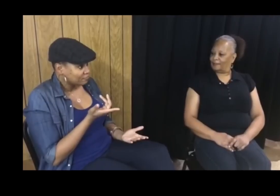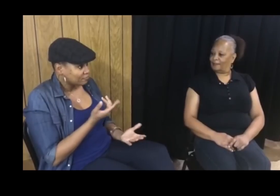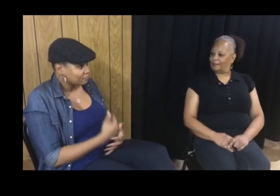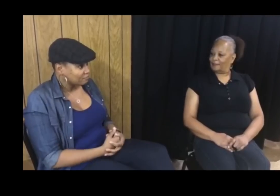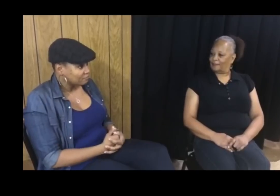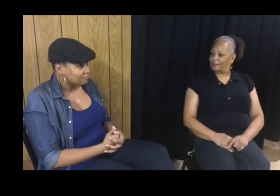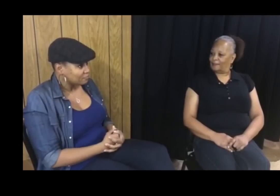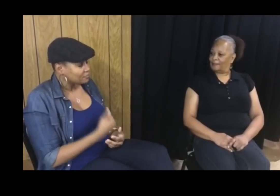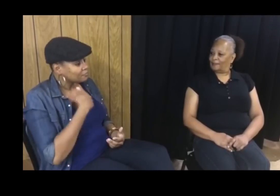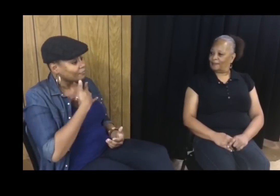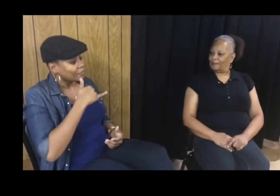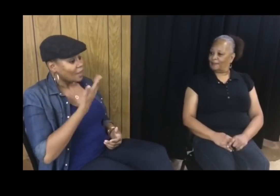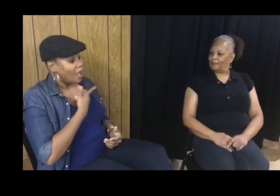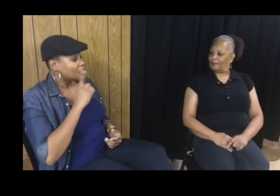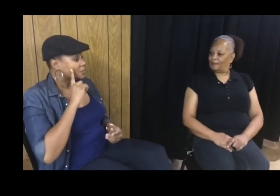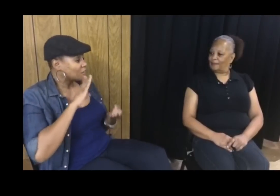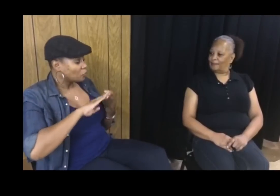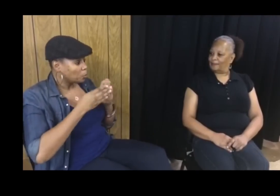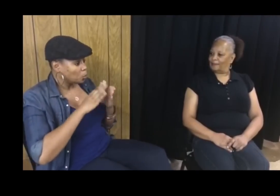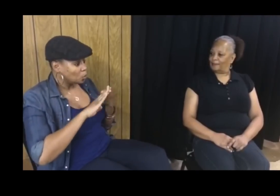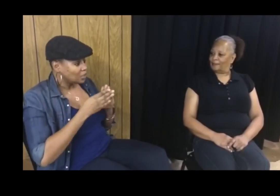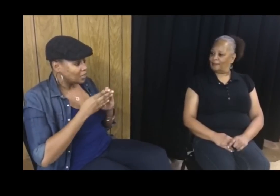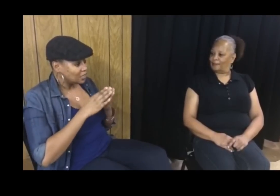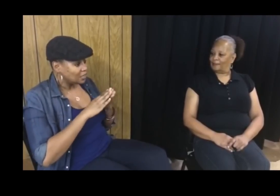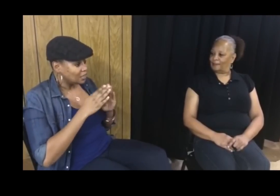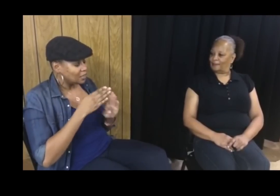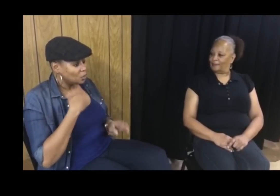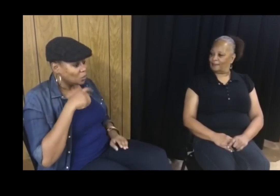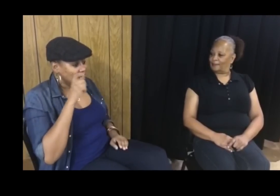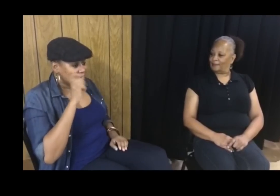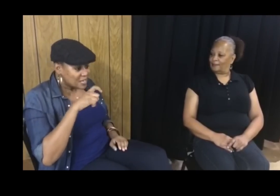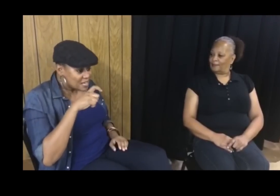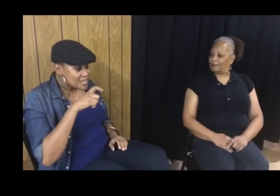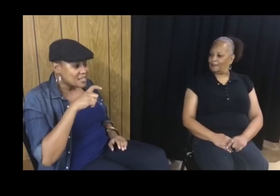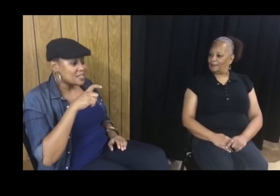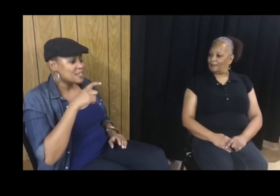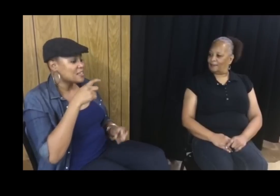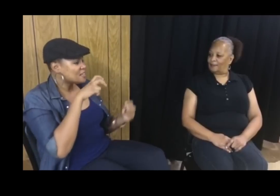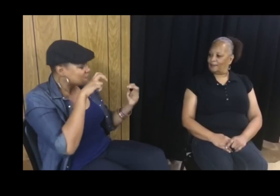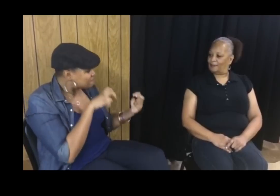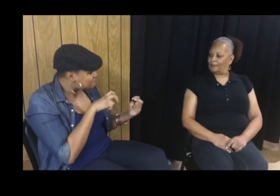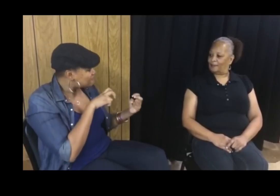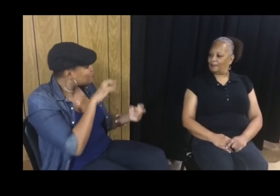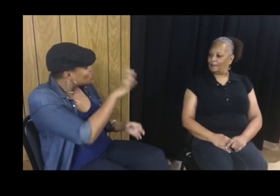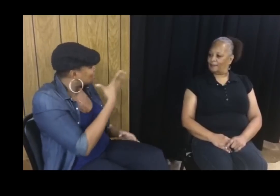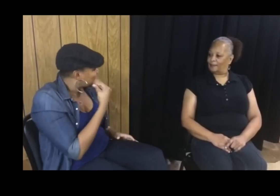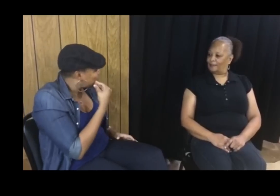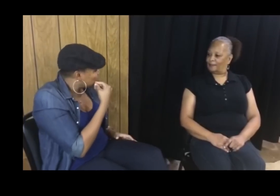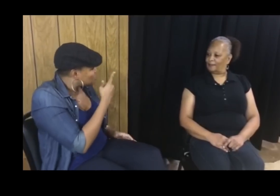For sure. I feel like our Deaf communities, we need to sit down together and listen to each other,